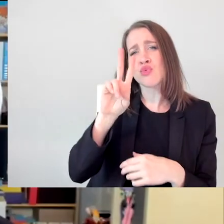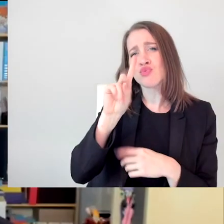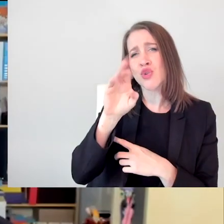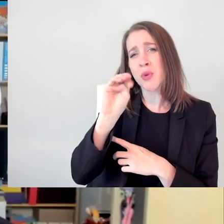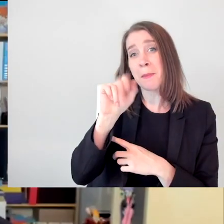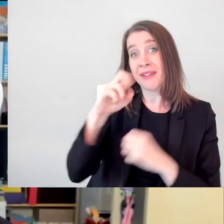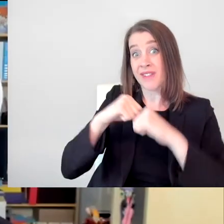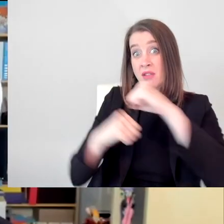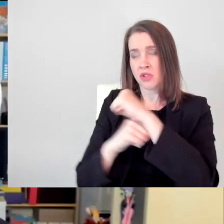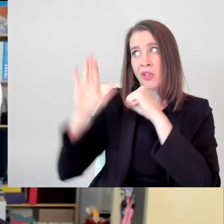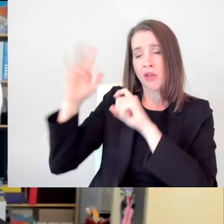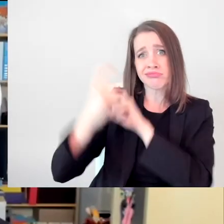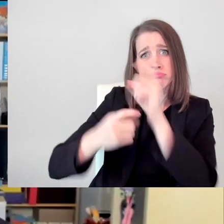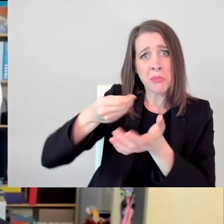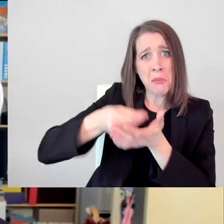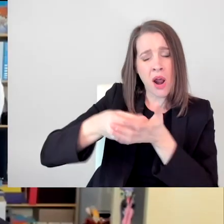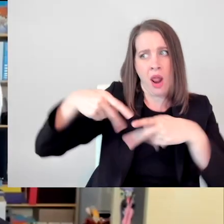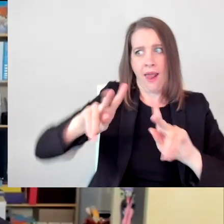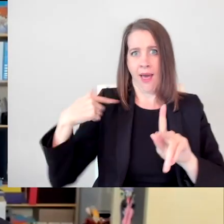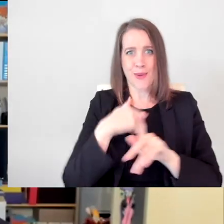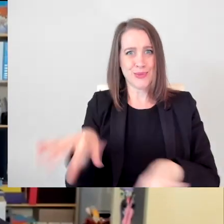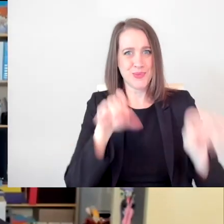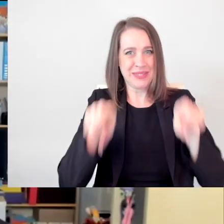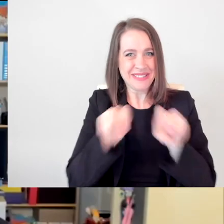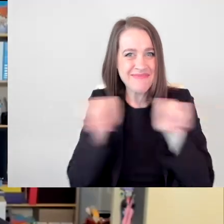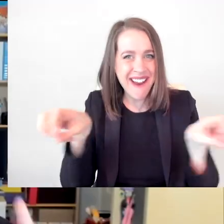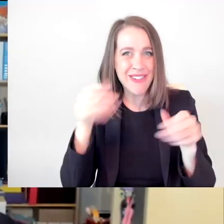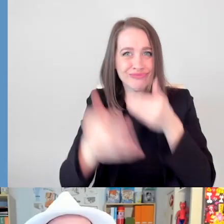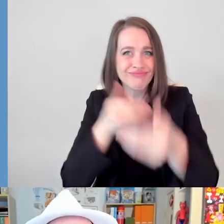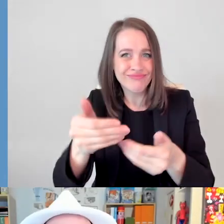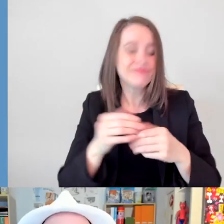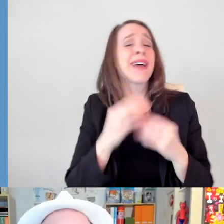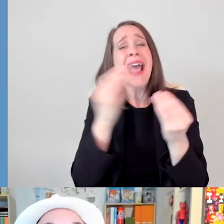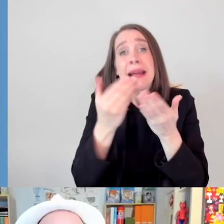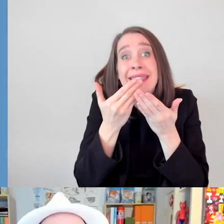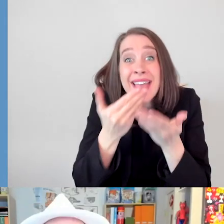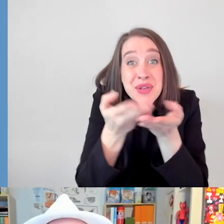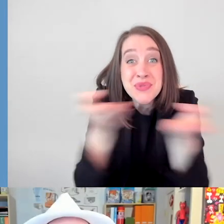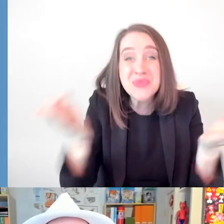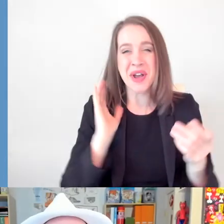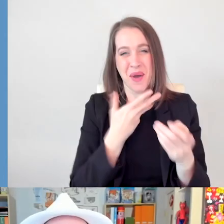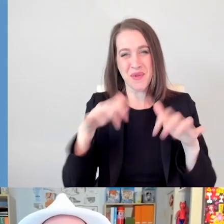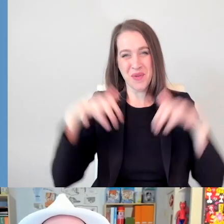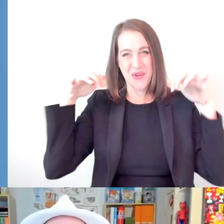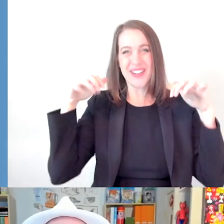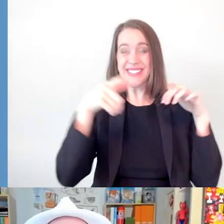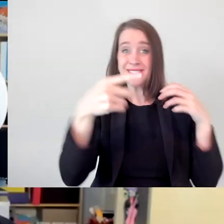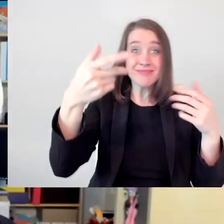whose generous grant made this program possible. And finally, thank you, our audience, for joining us today.